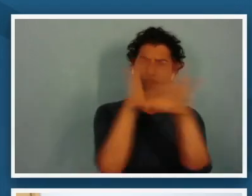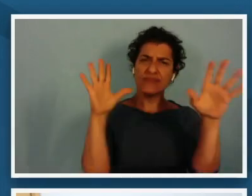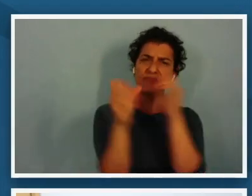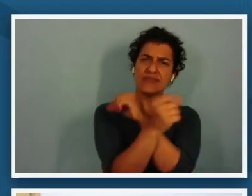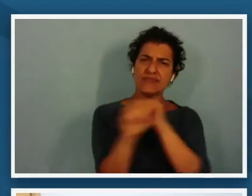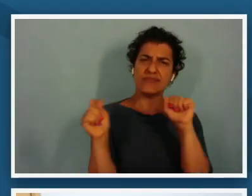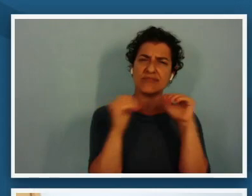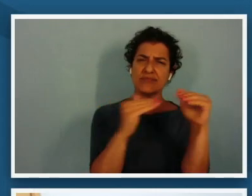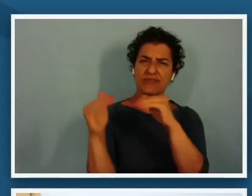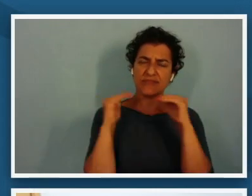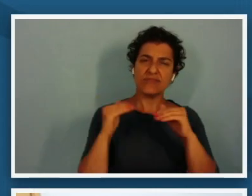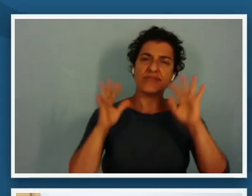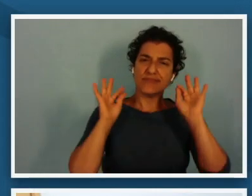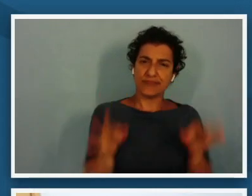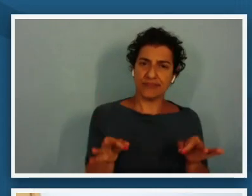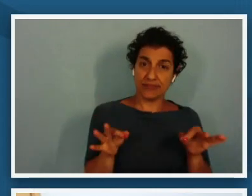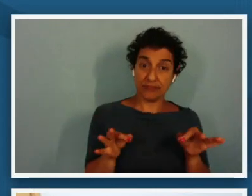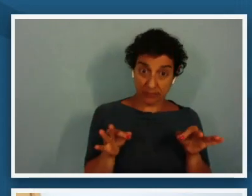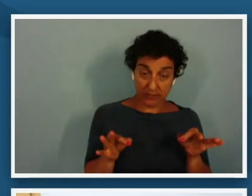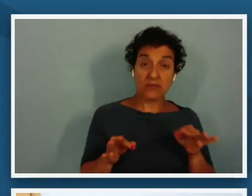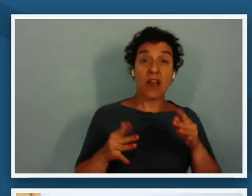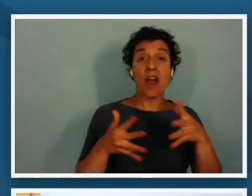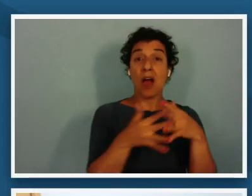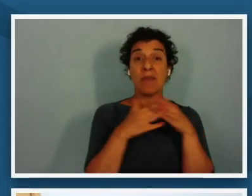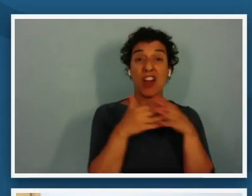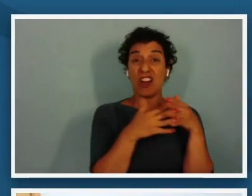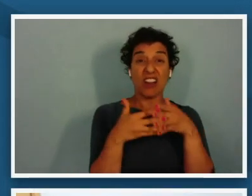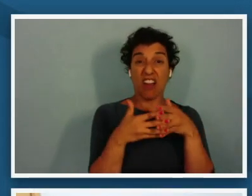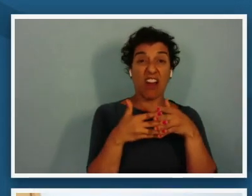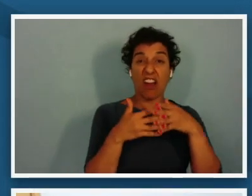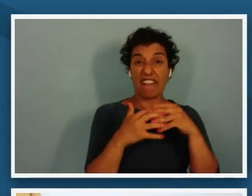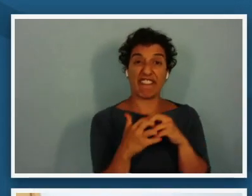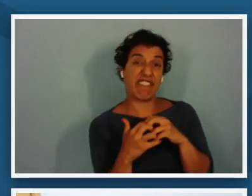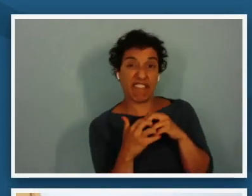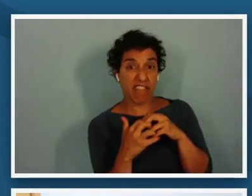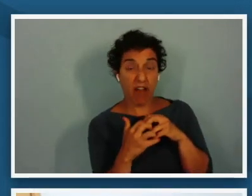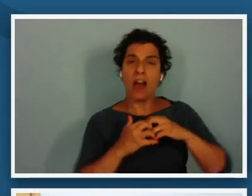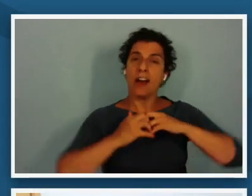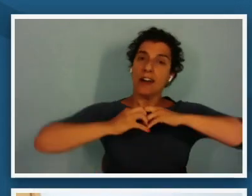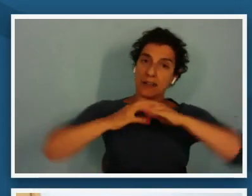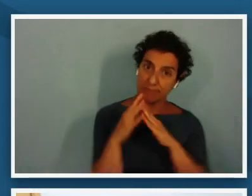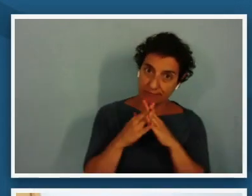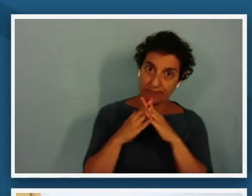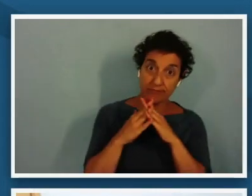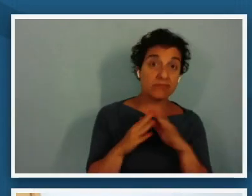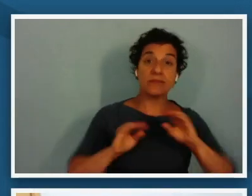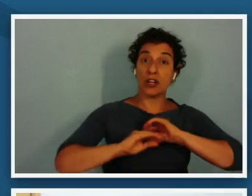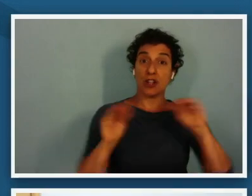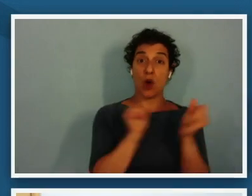remaking america without slavery